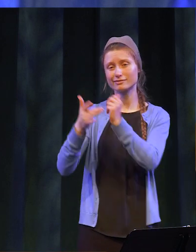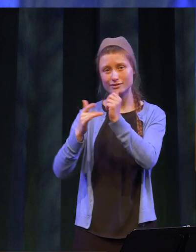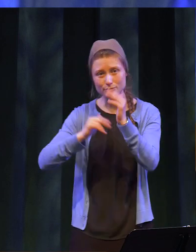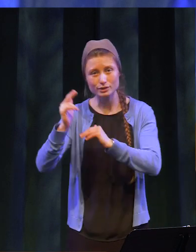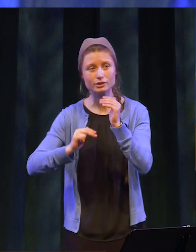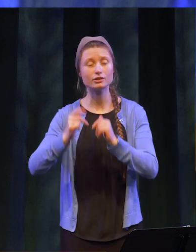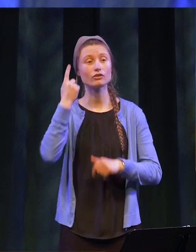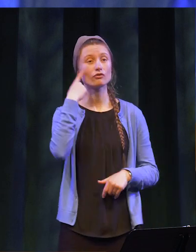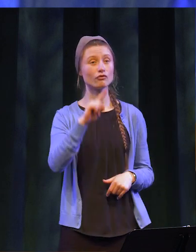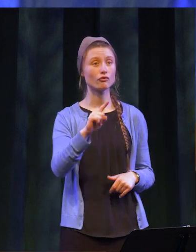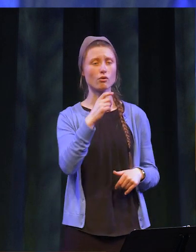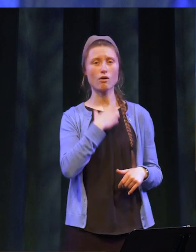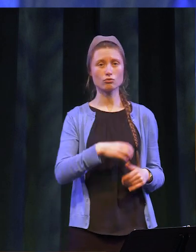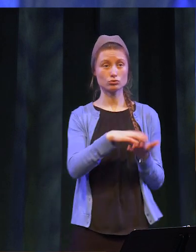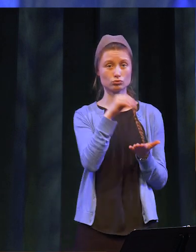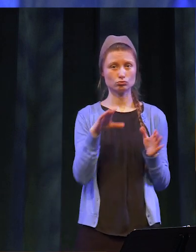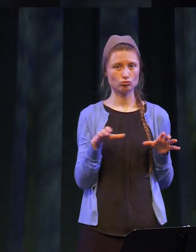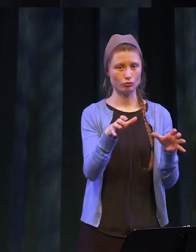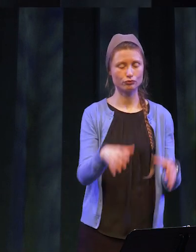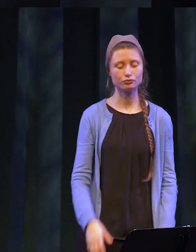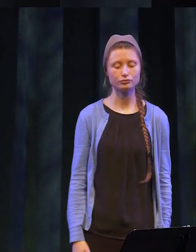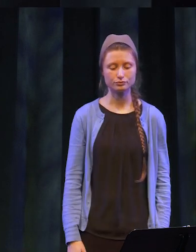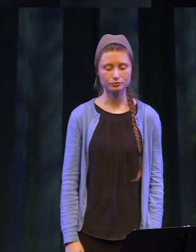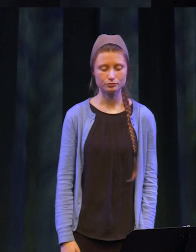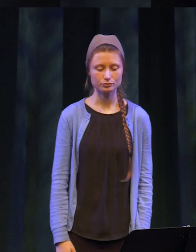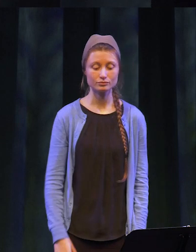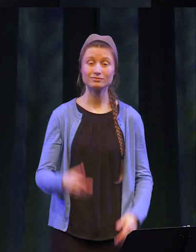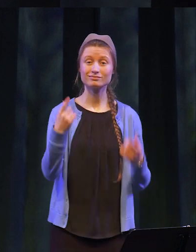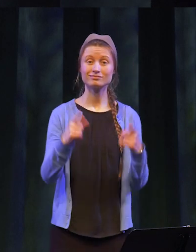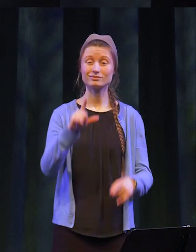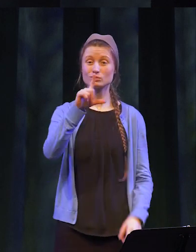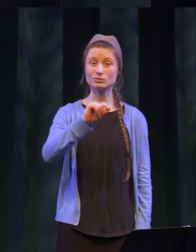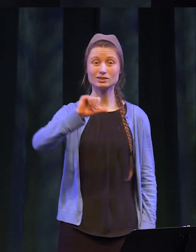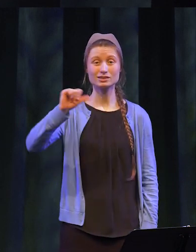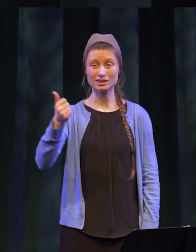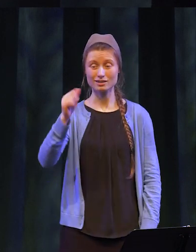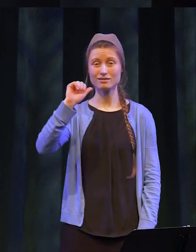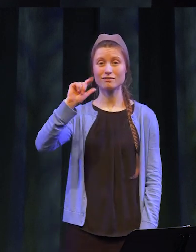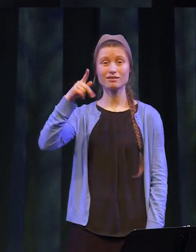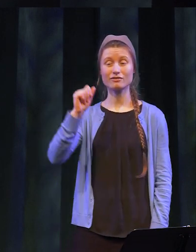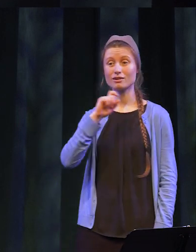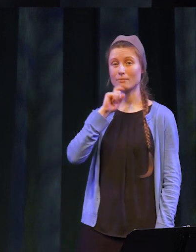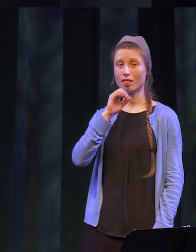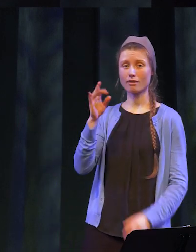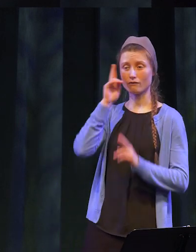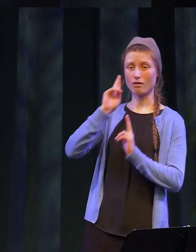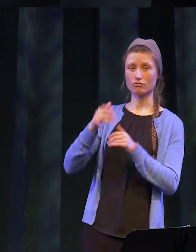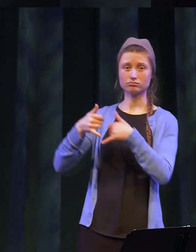and the Humphrey Student Union. He is a 2010 Alpha Medal of Honor recipient from the Genesee